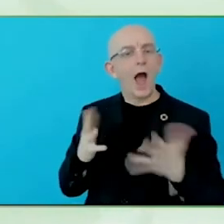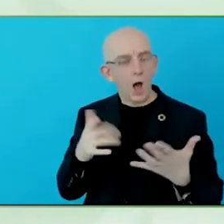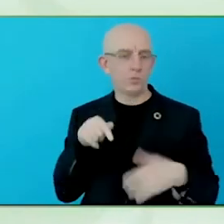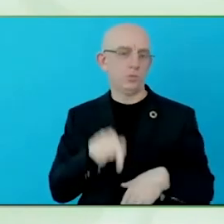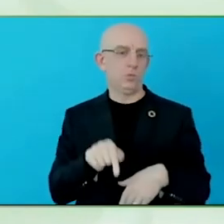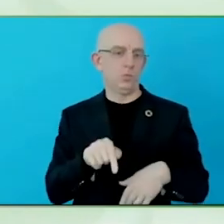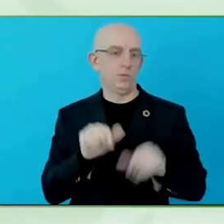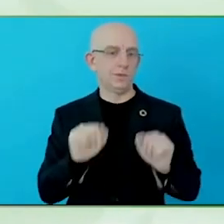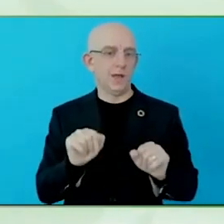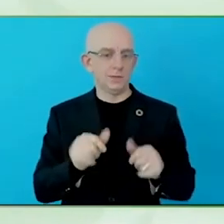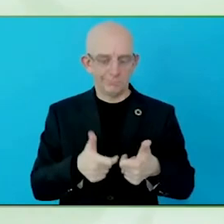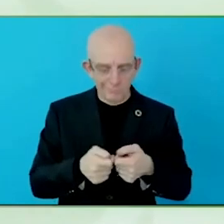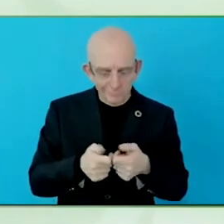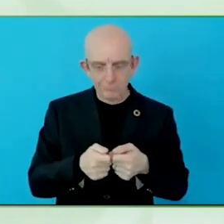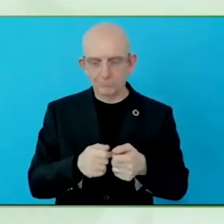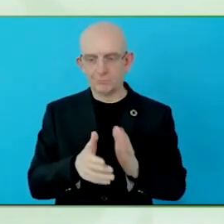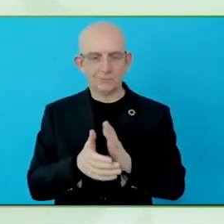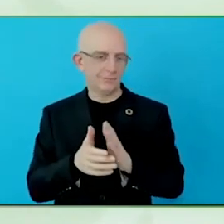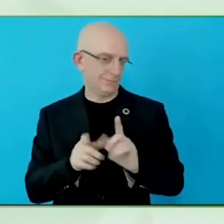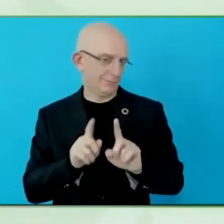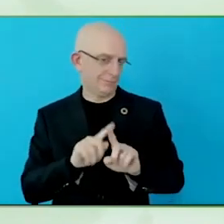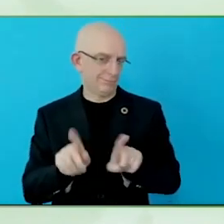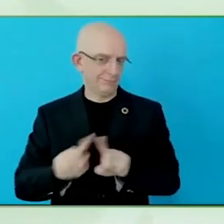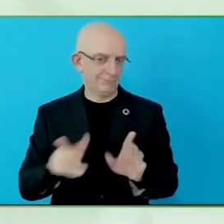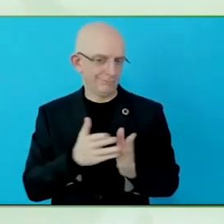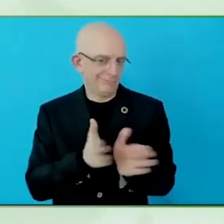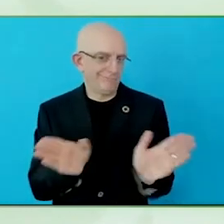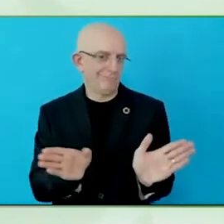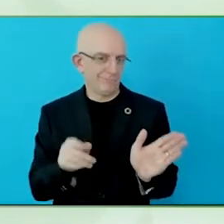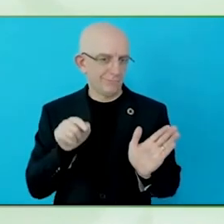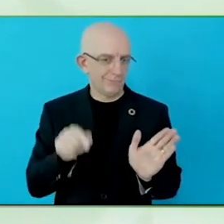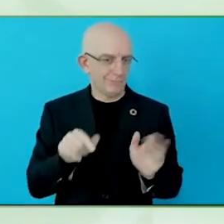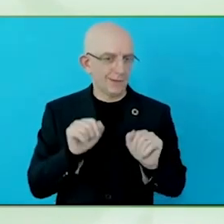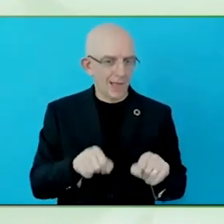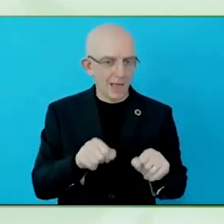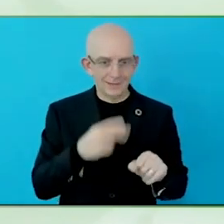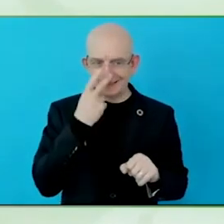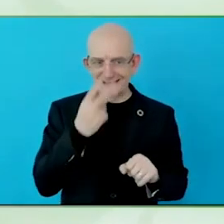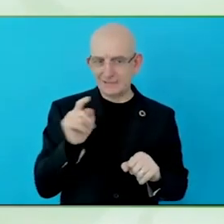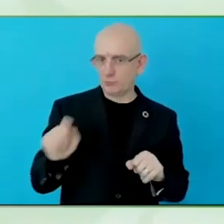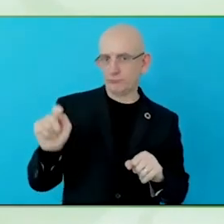And that media content has to be produced and disseminated, taking